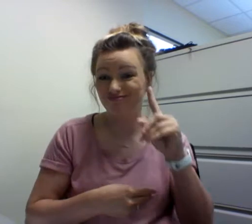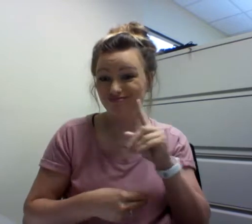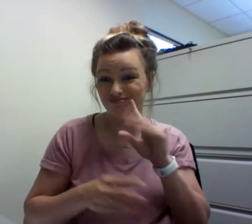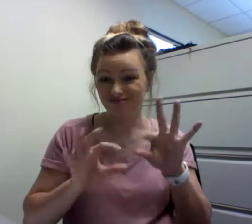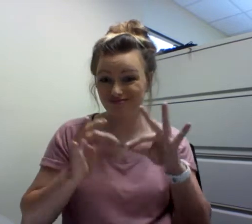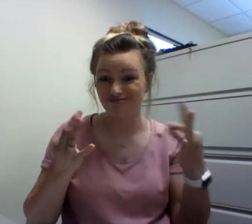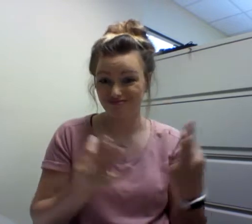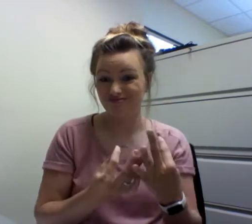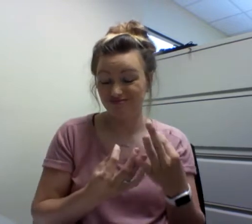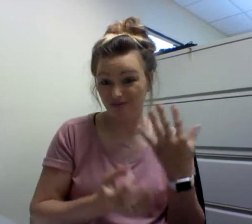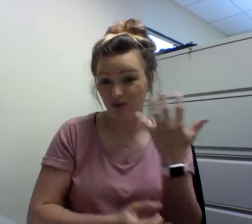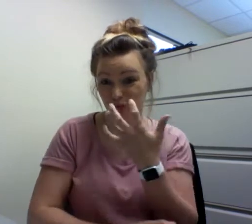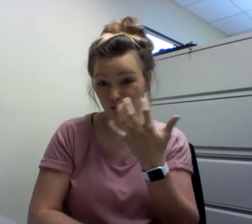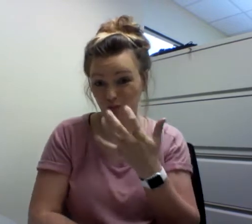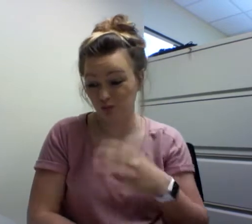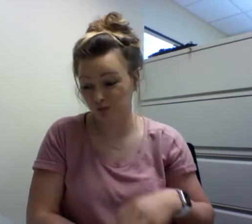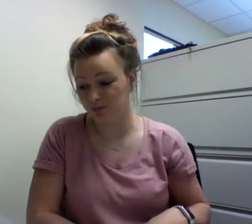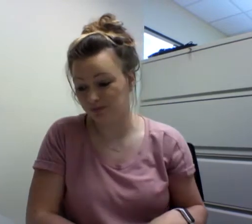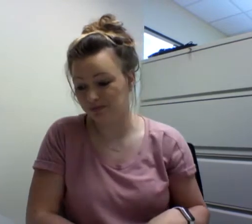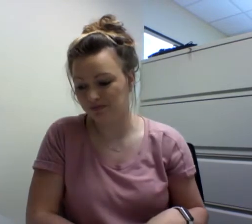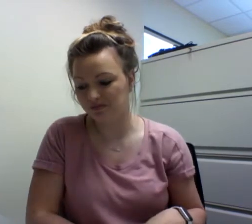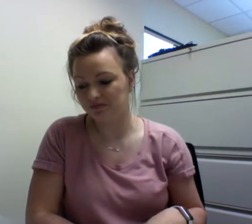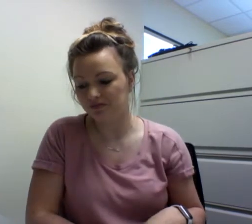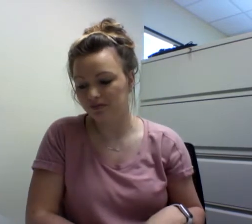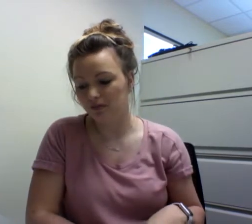He is one of five generations of Deaf family. WOW!!